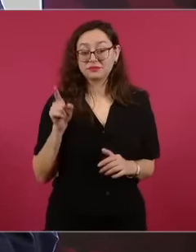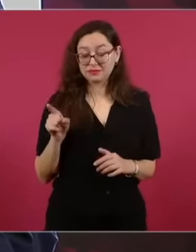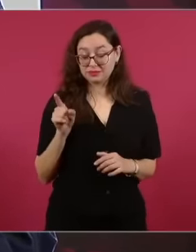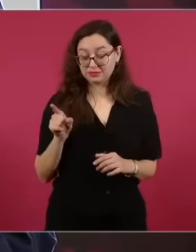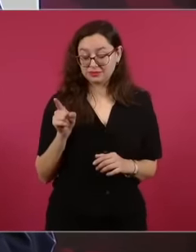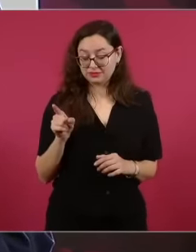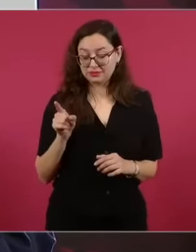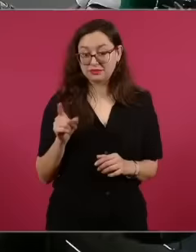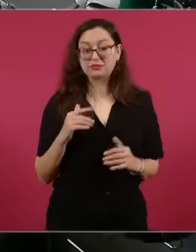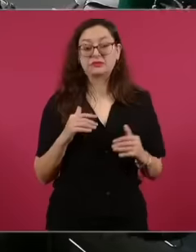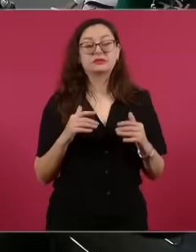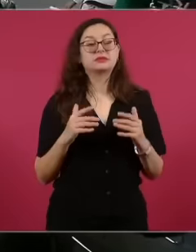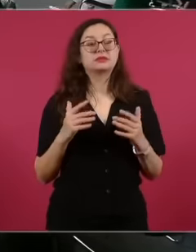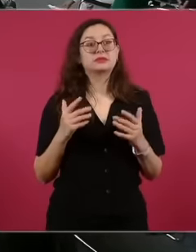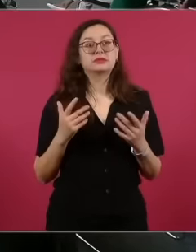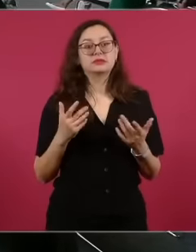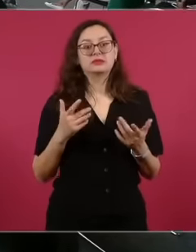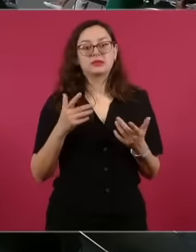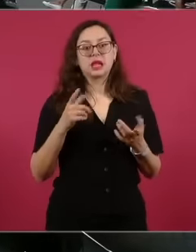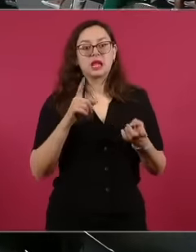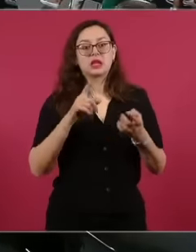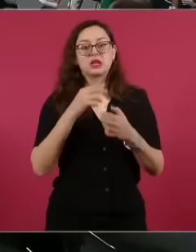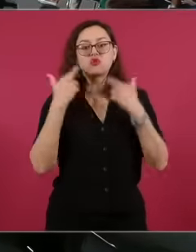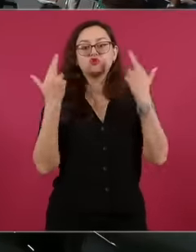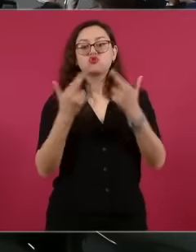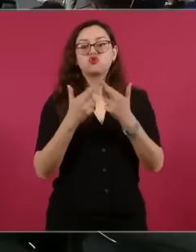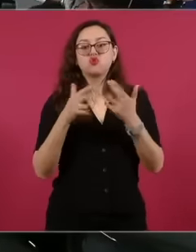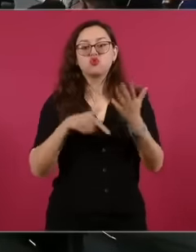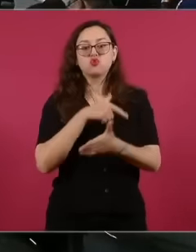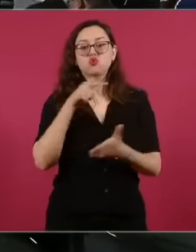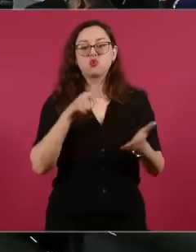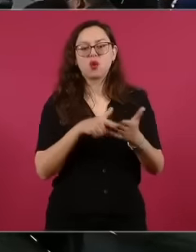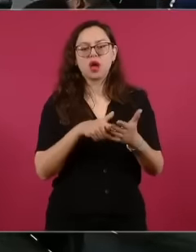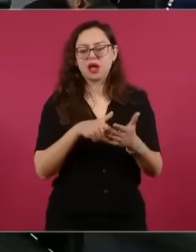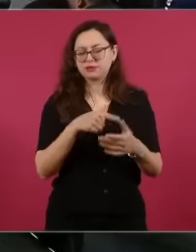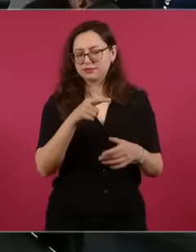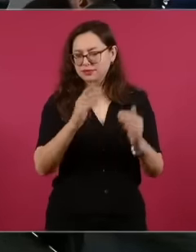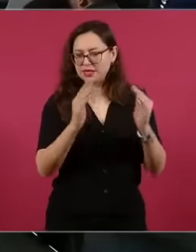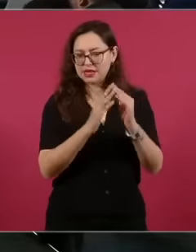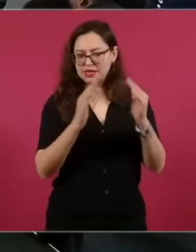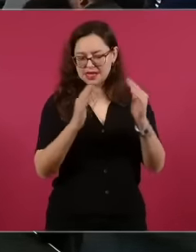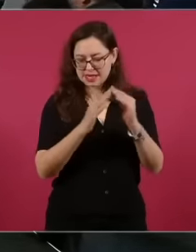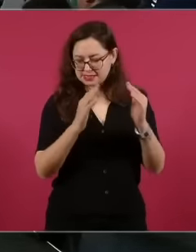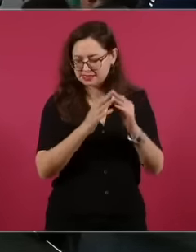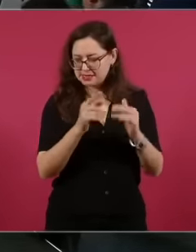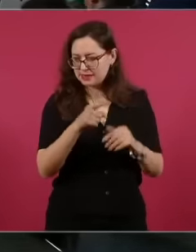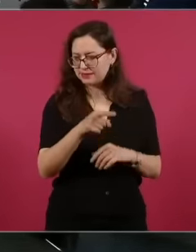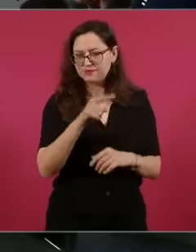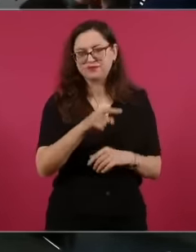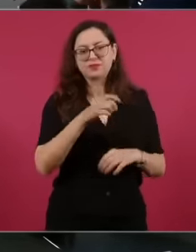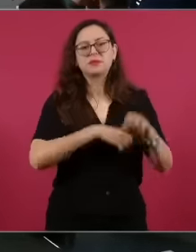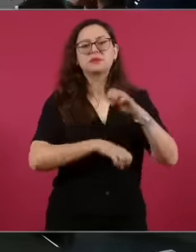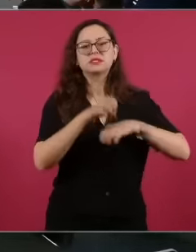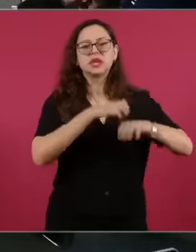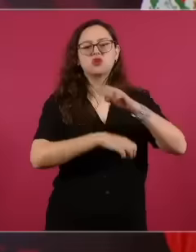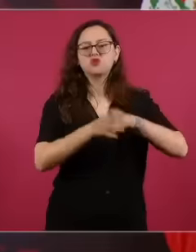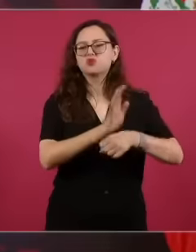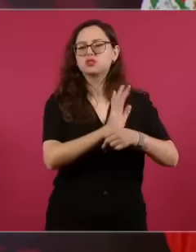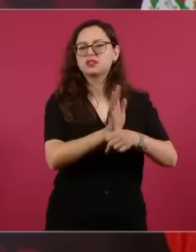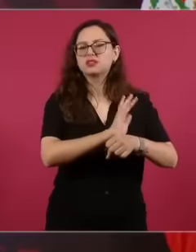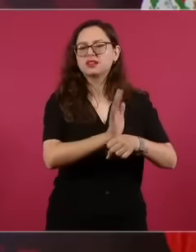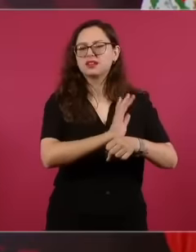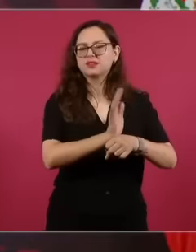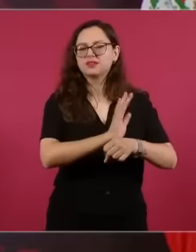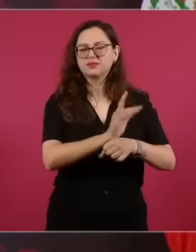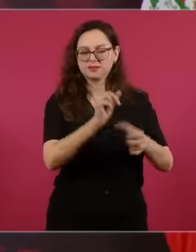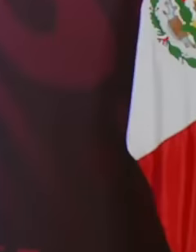of the owner of the cinemas who was part of that group he is part of the